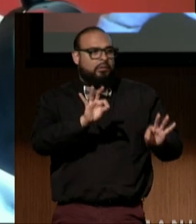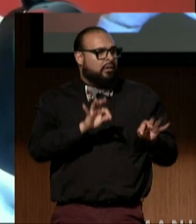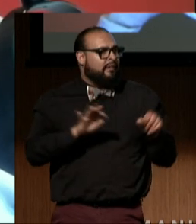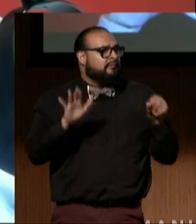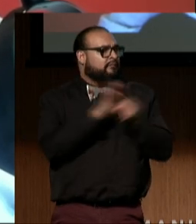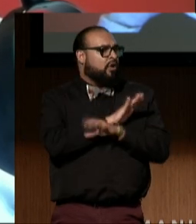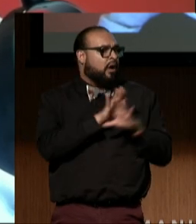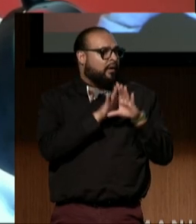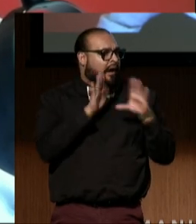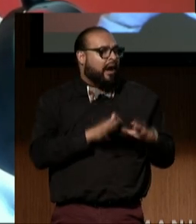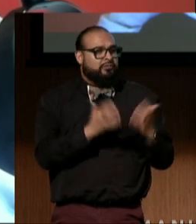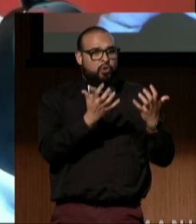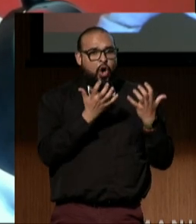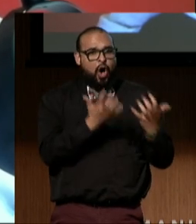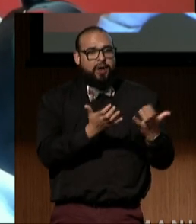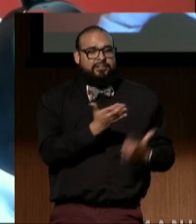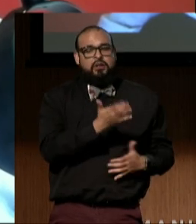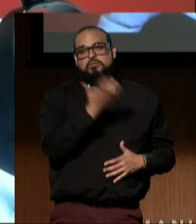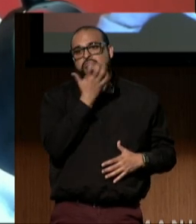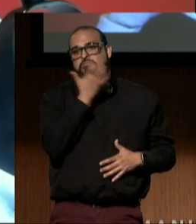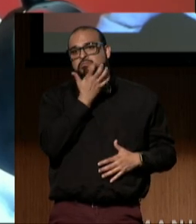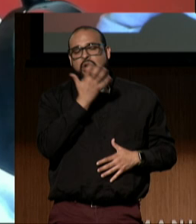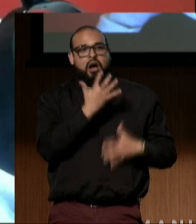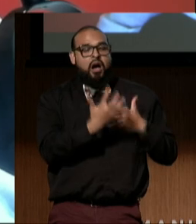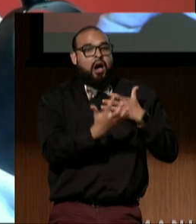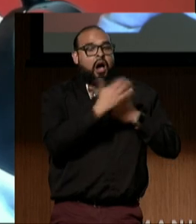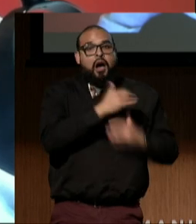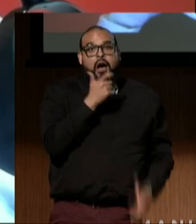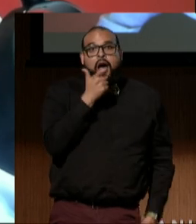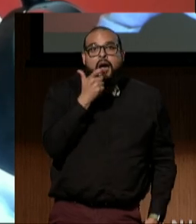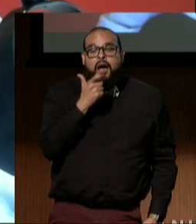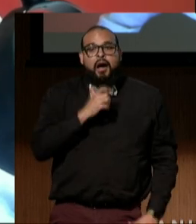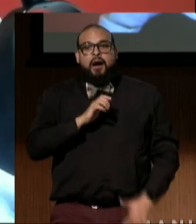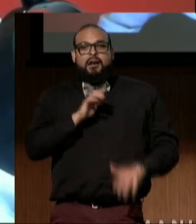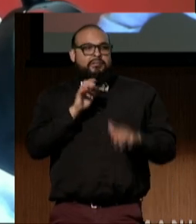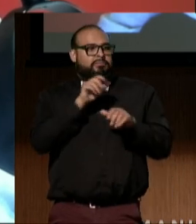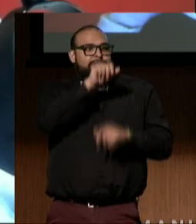The audience was so engaged, they loved this story,